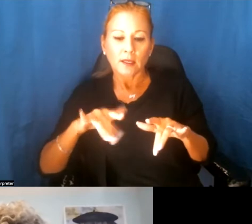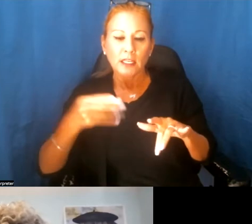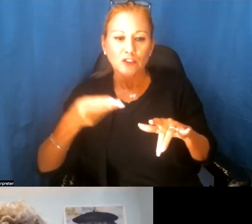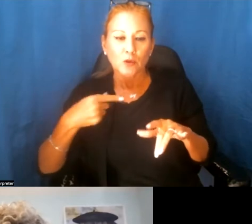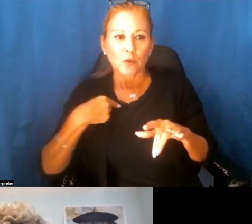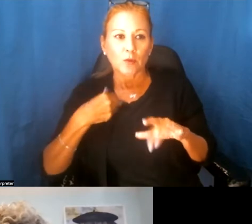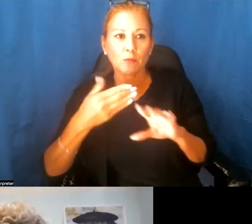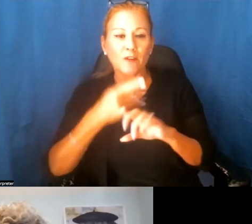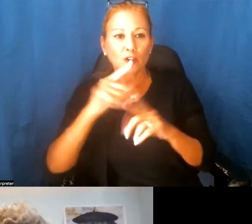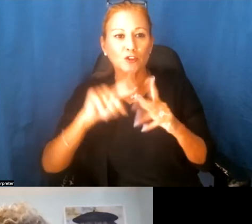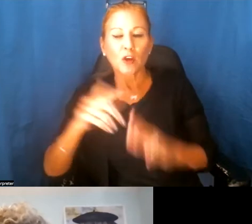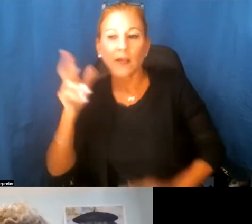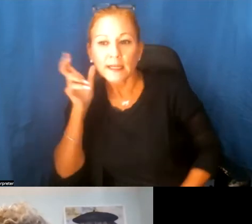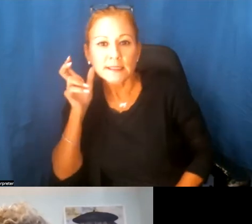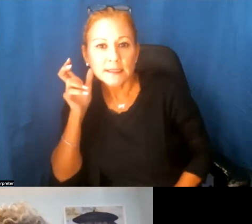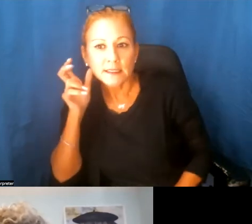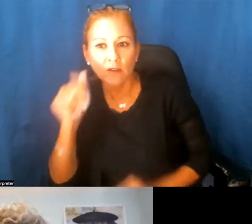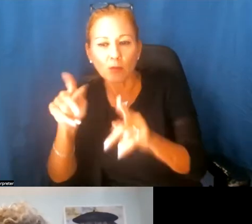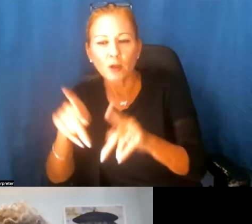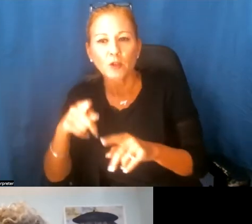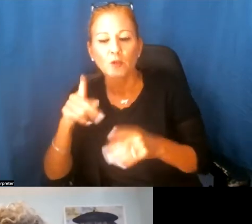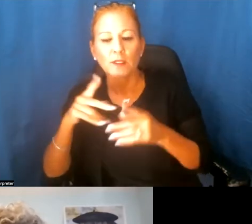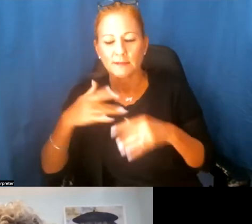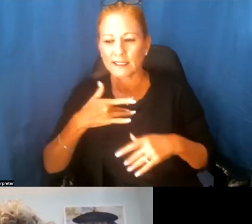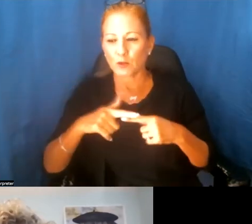you start listening to the other person you're listening to yourself. And what I mean by that is,